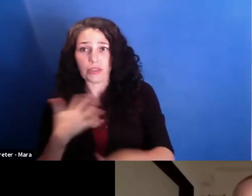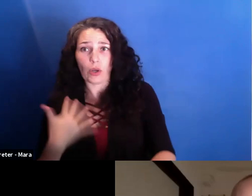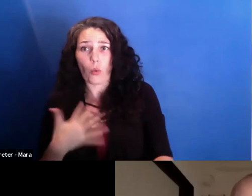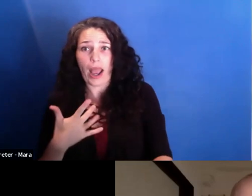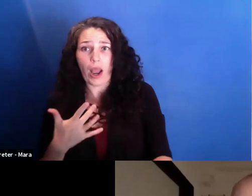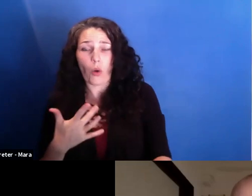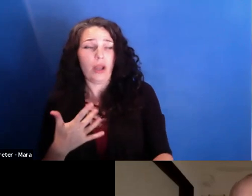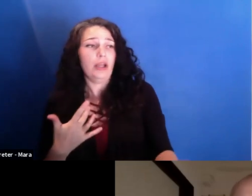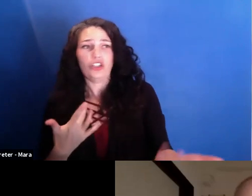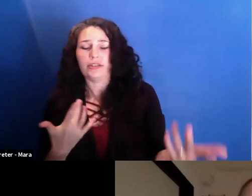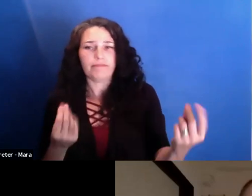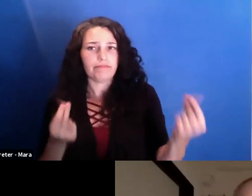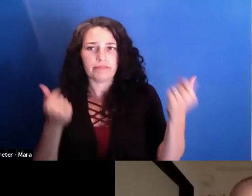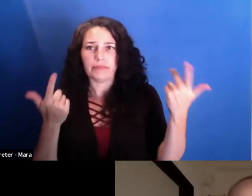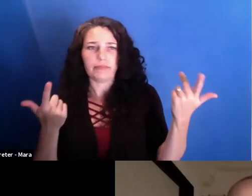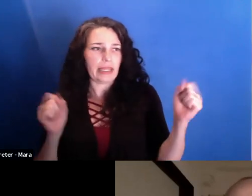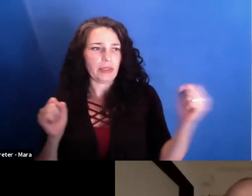Because for sure, there was so much media attention.